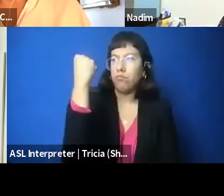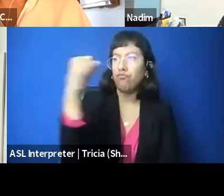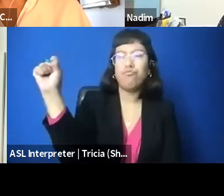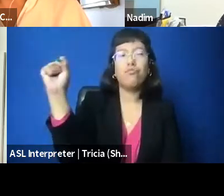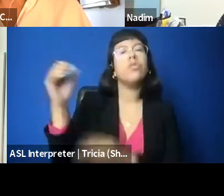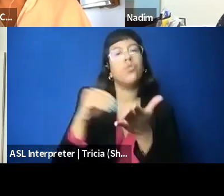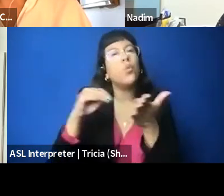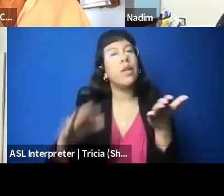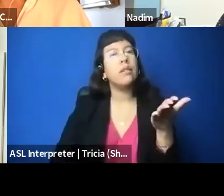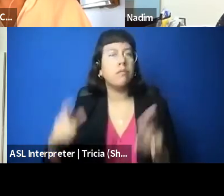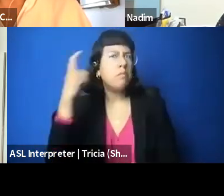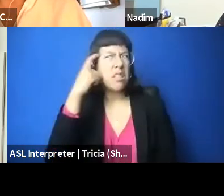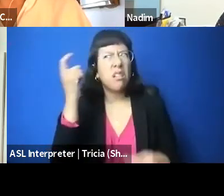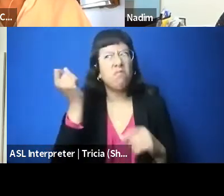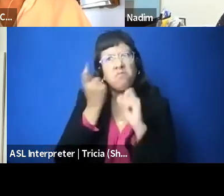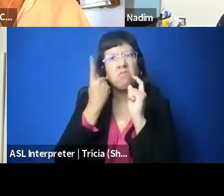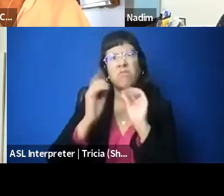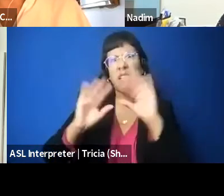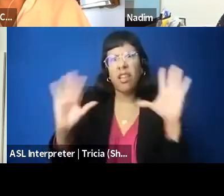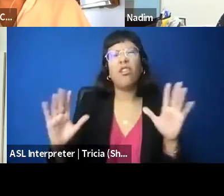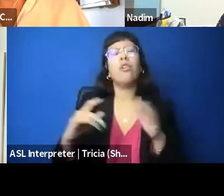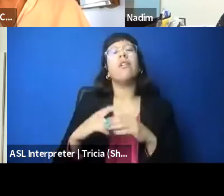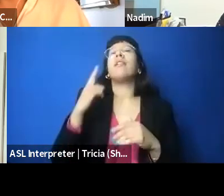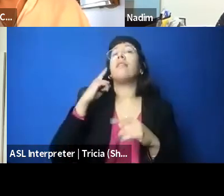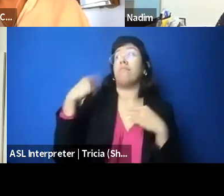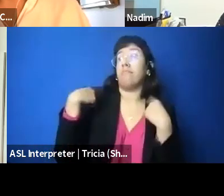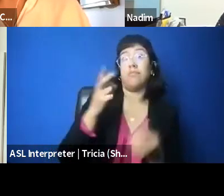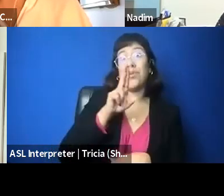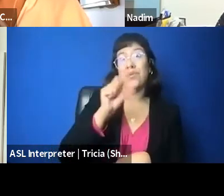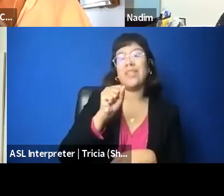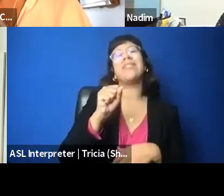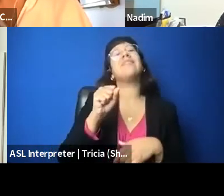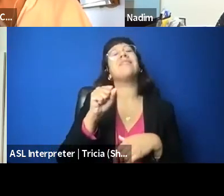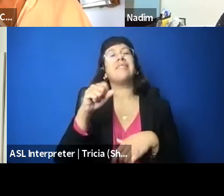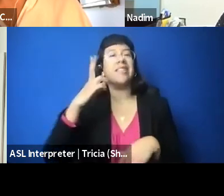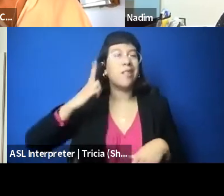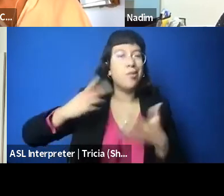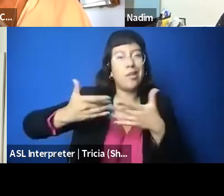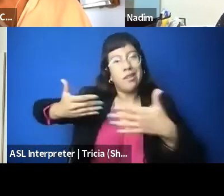if you think about sort of US history and who leads social justice movements, from the Civil Rights era to, you know,